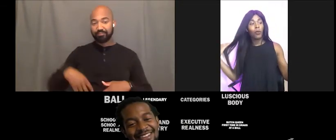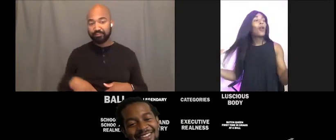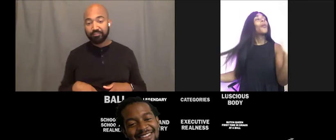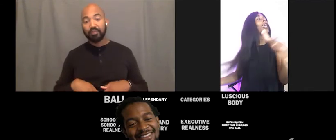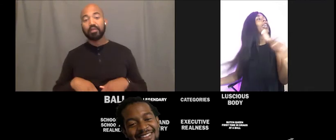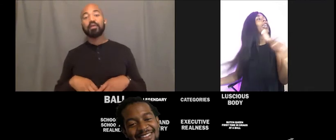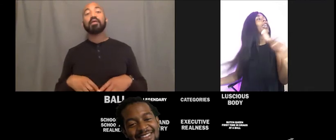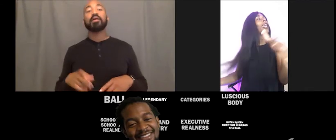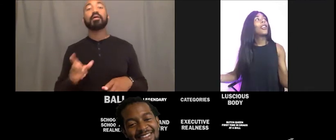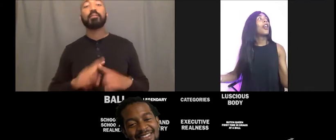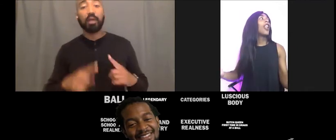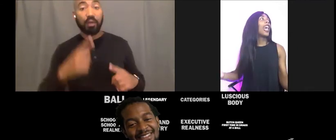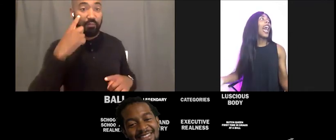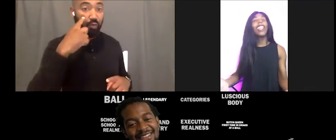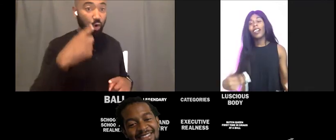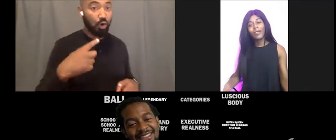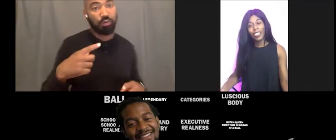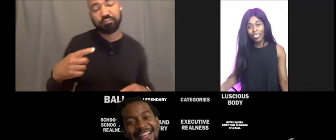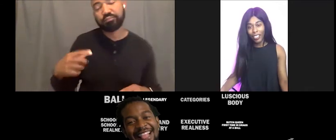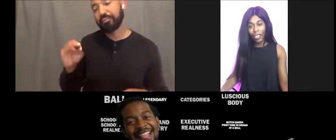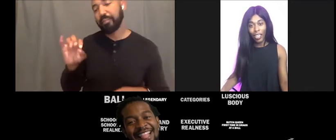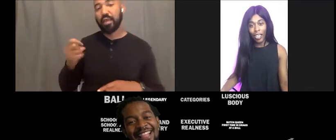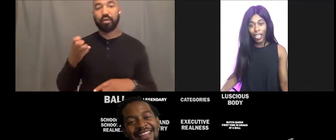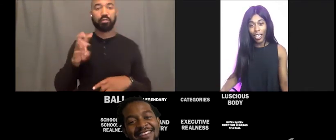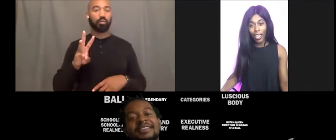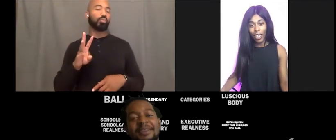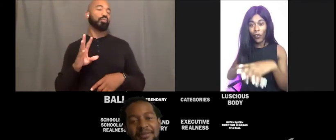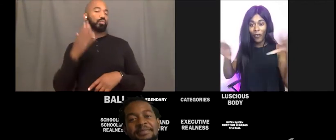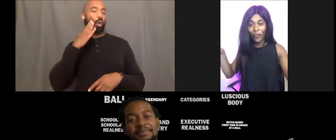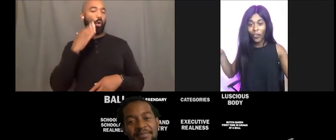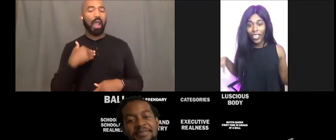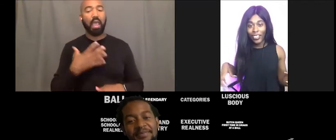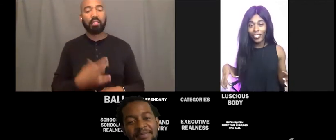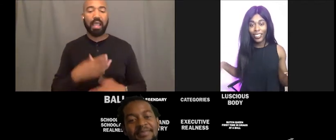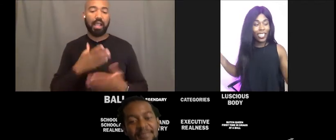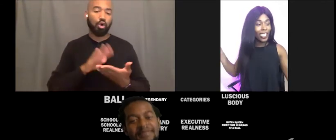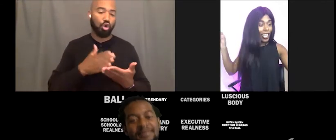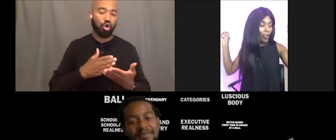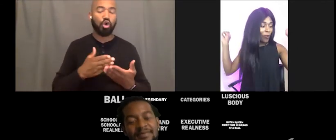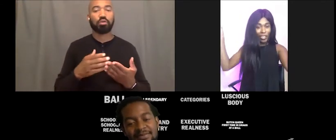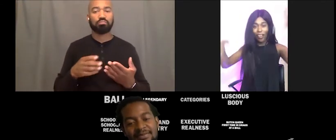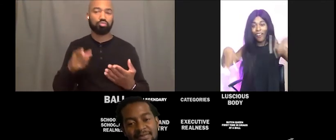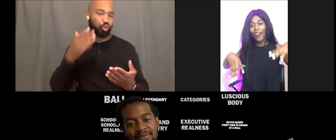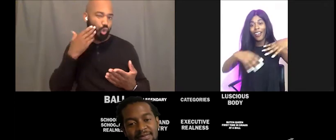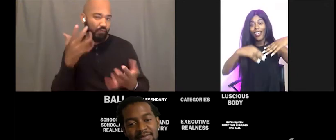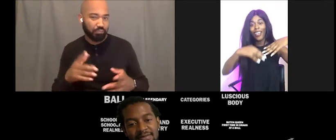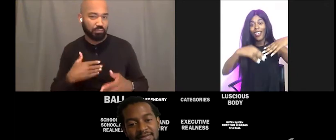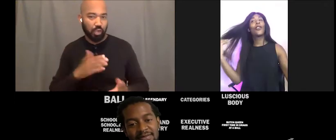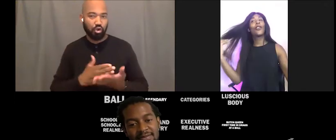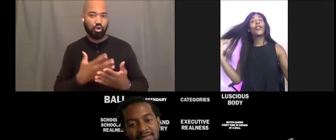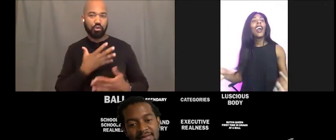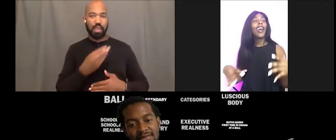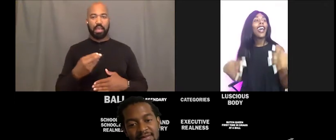Well me and Matthew know like I love to cook and like cook for my friends and we talk and drink wine and things like that